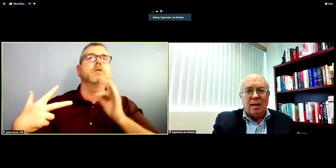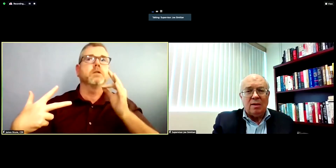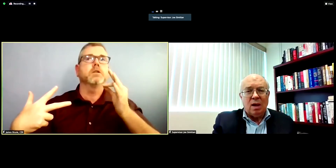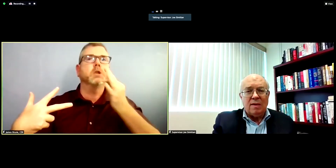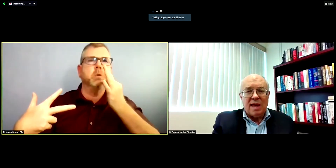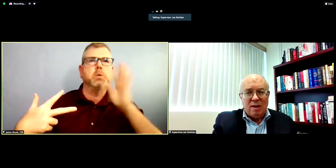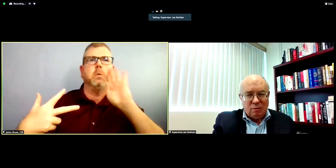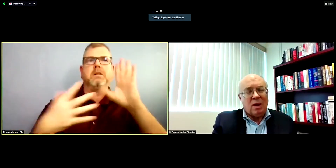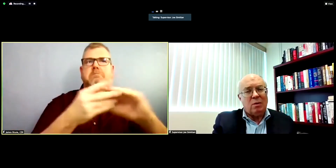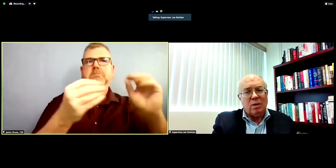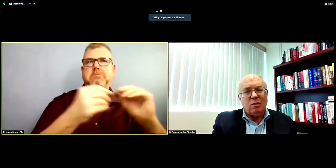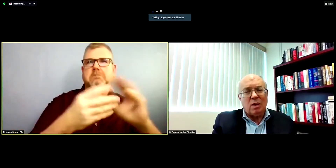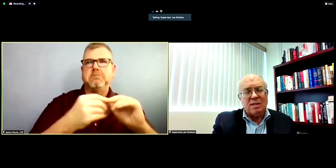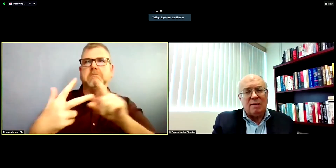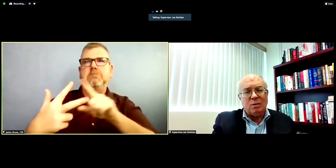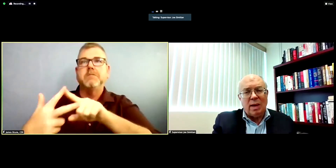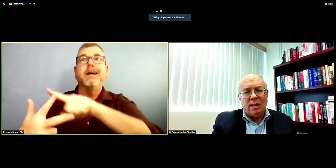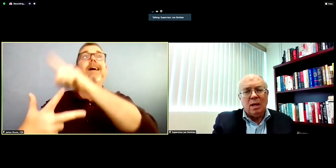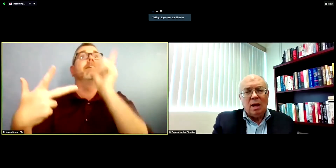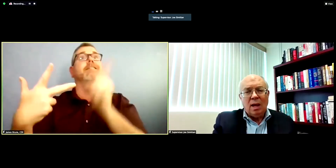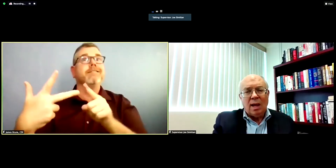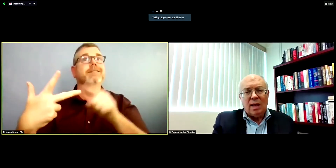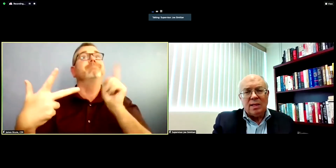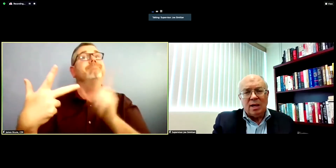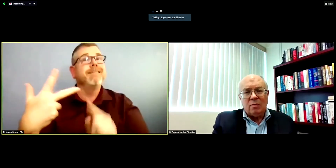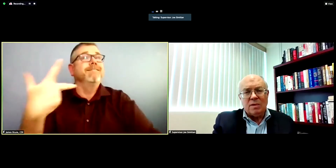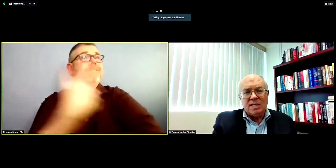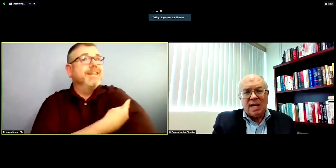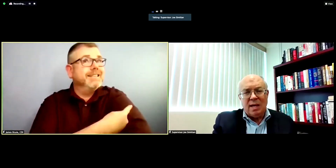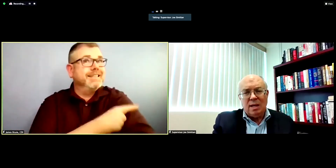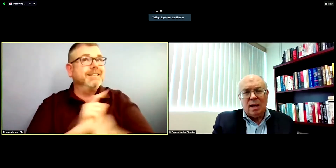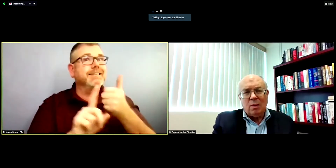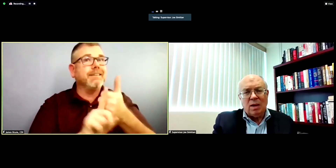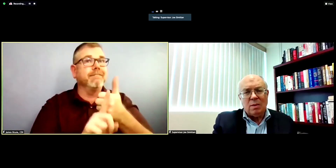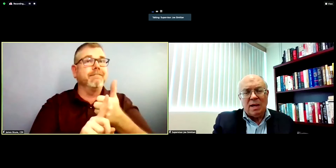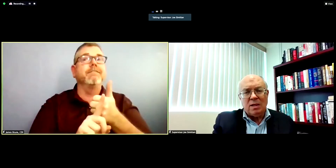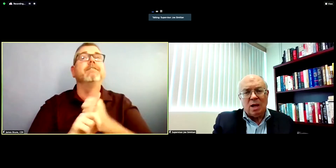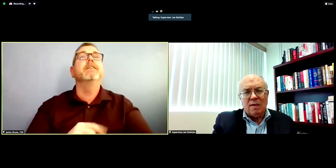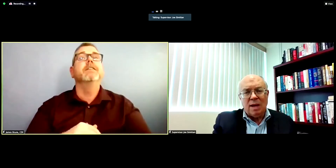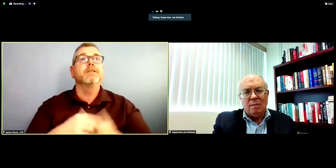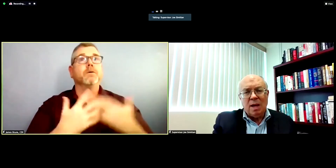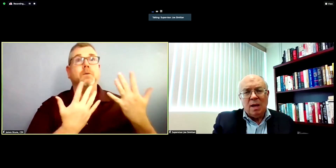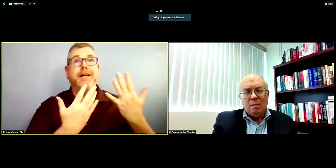and on that front, we of course have to wait uh to hear from the State, uh we are dependent on them,